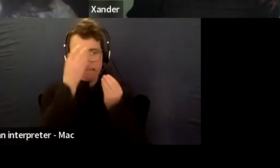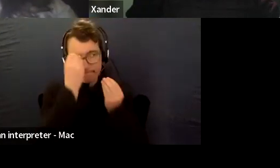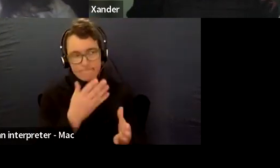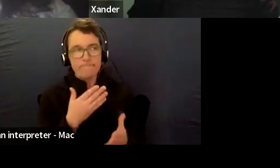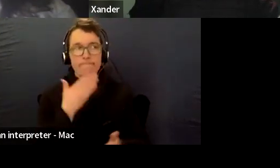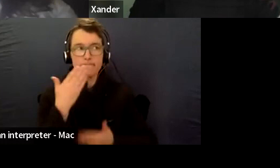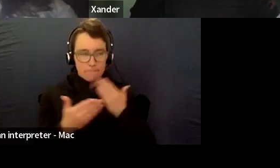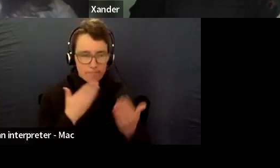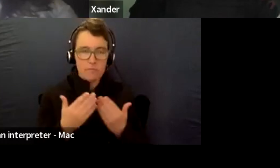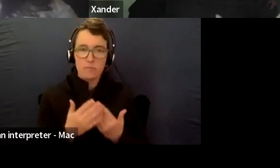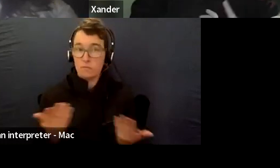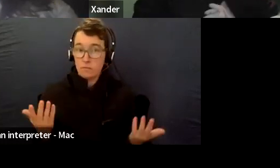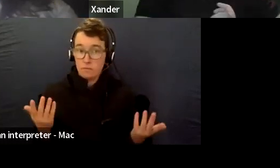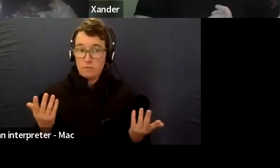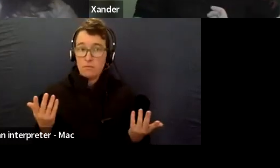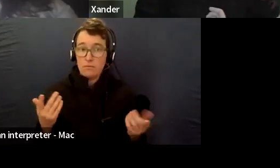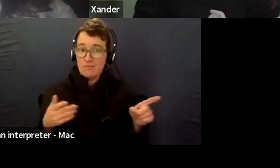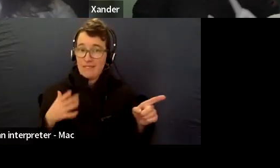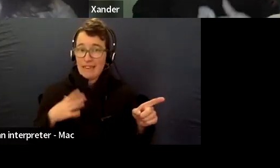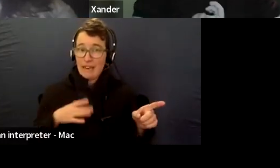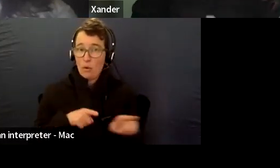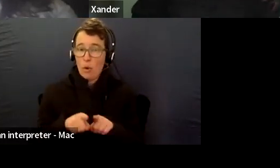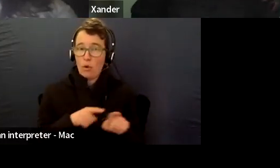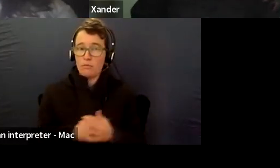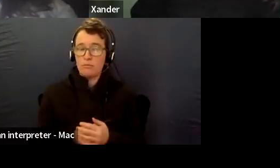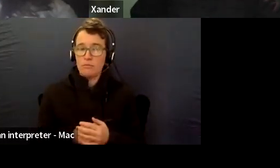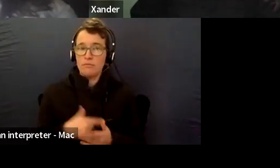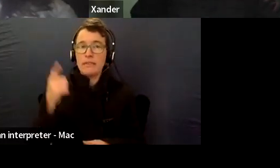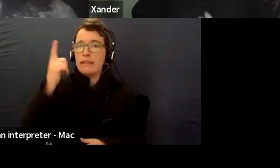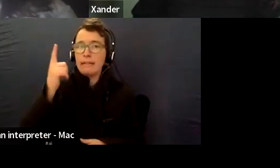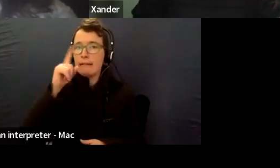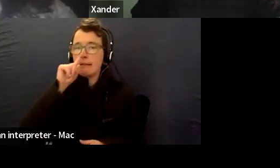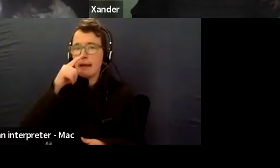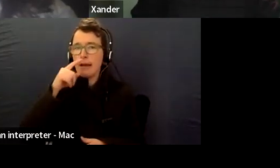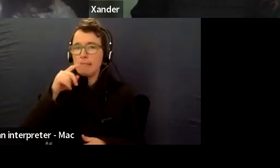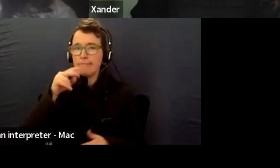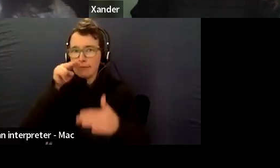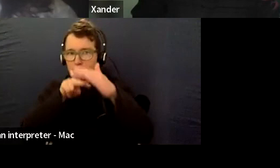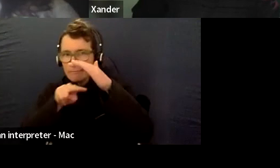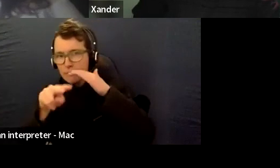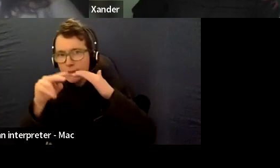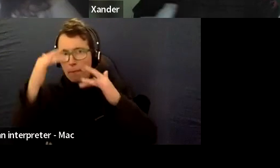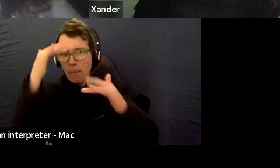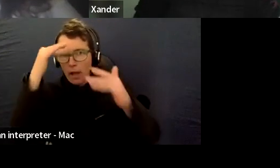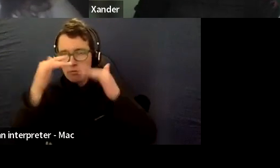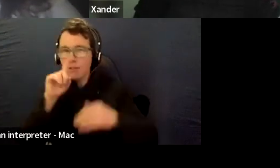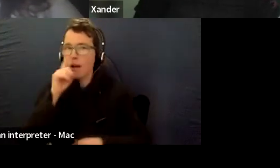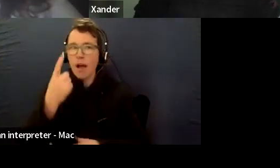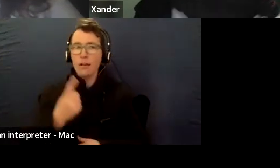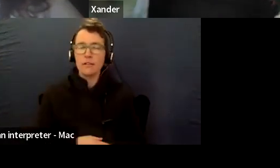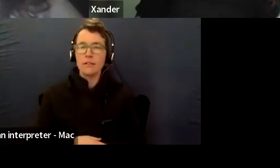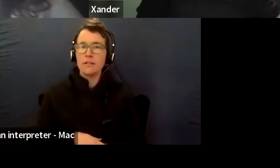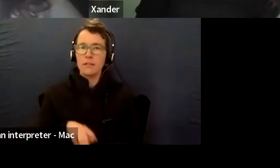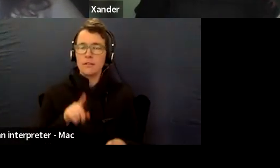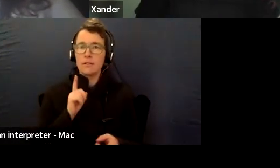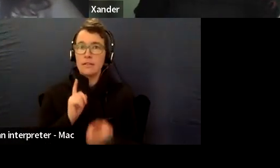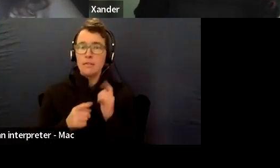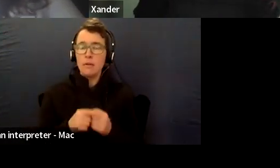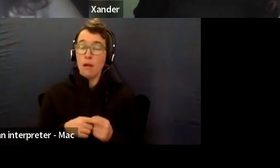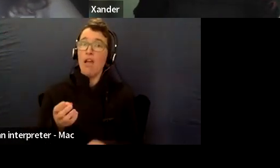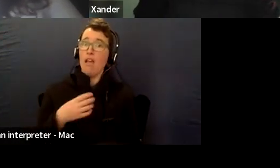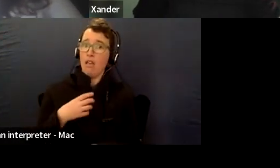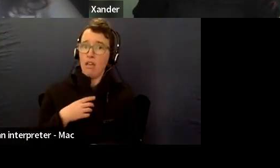Because again, the teachers aren't mind readers adults aren't mind readers, they don't know everything. Sometimes they learn something new people learn something new every day.